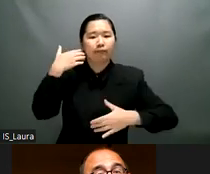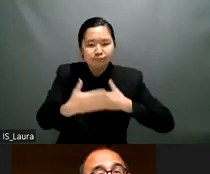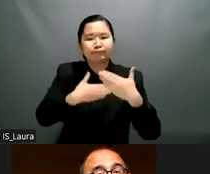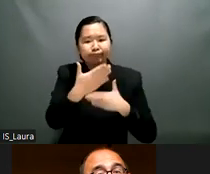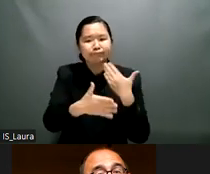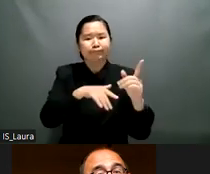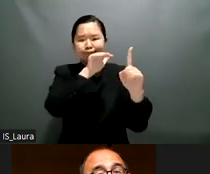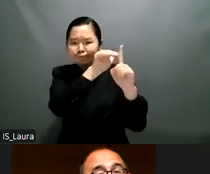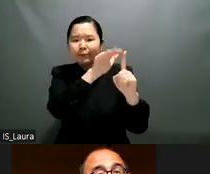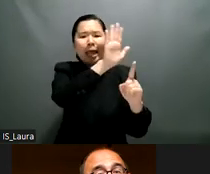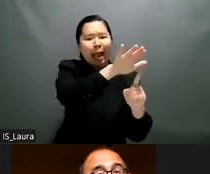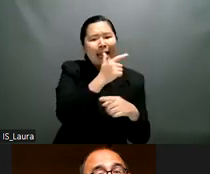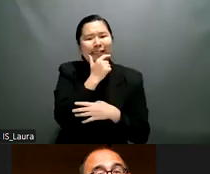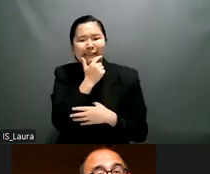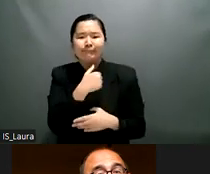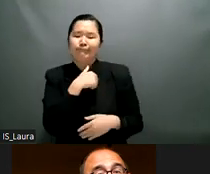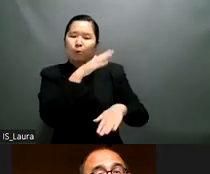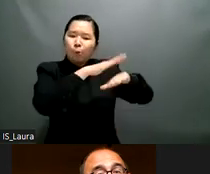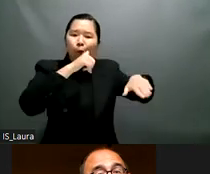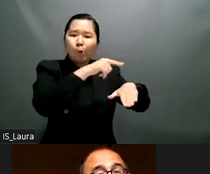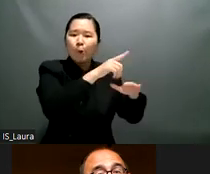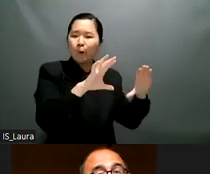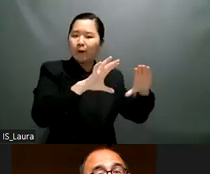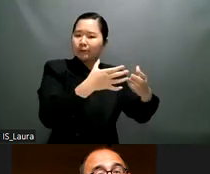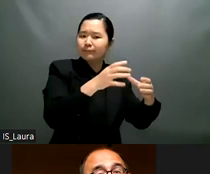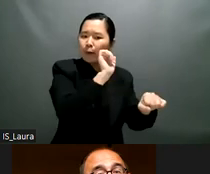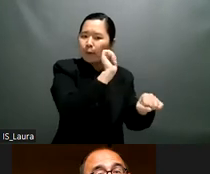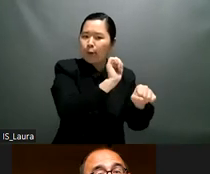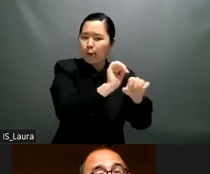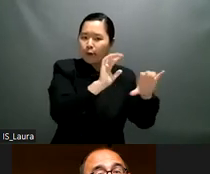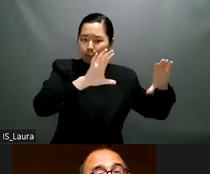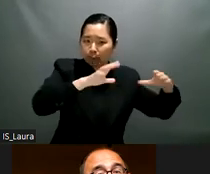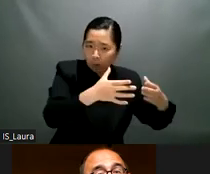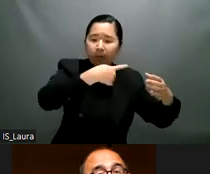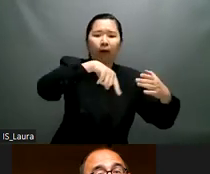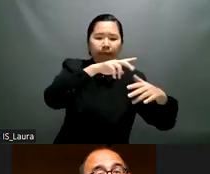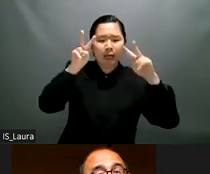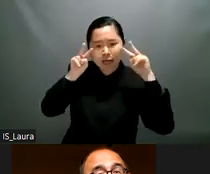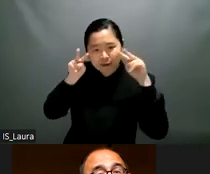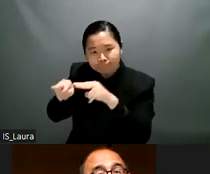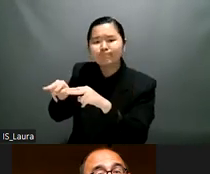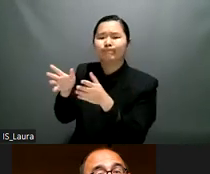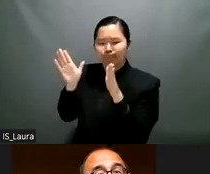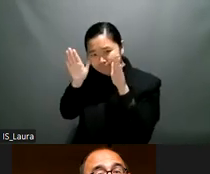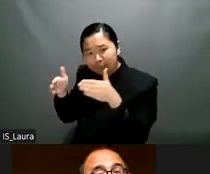psychosocial disabilities in indonesia this is a working group consisting of 18 cross ministries